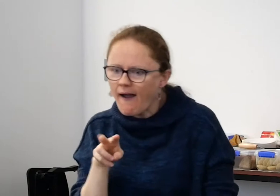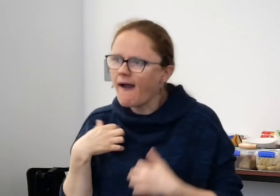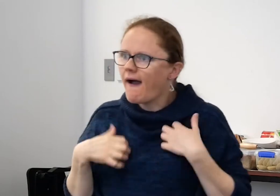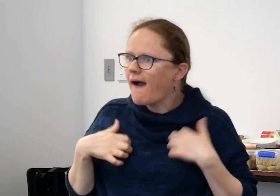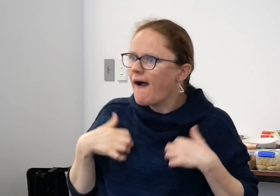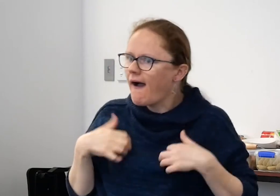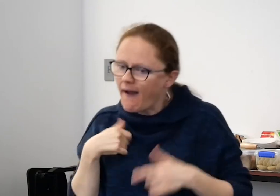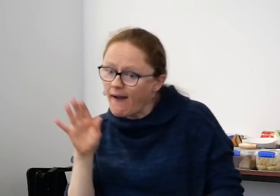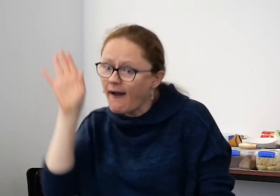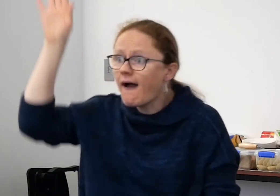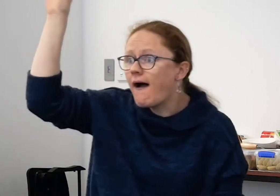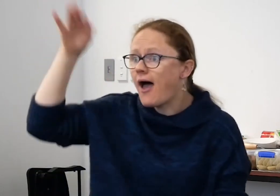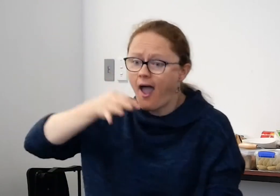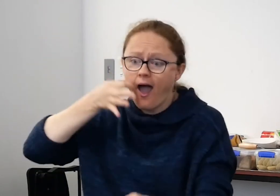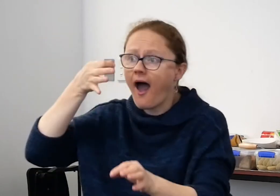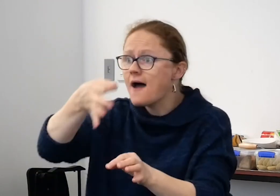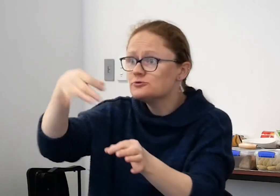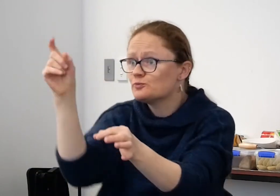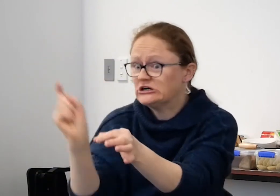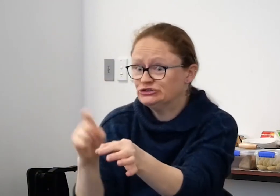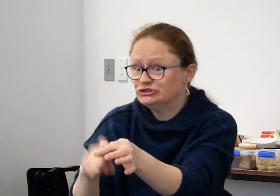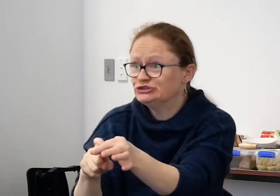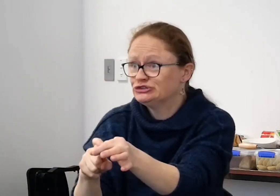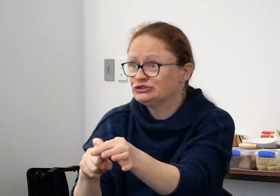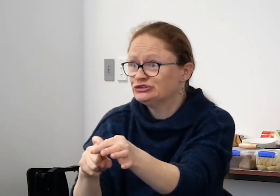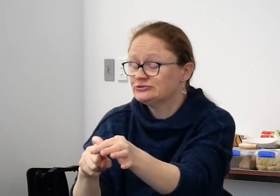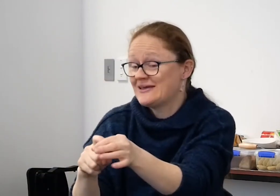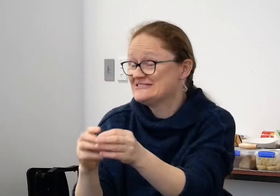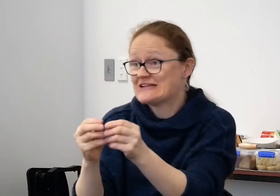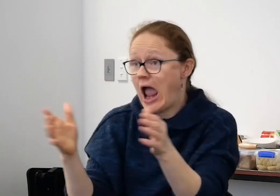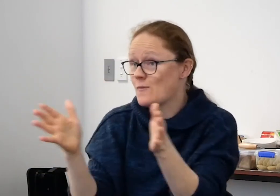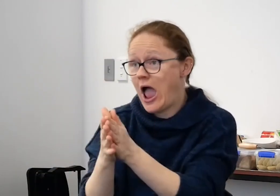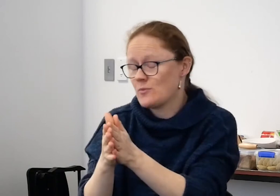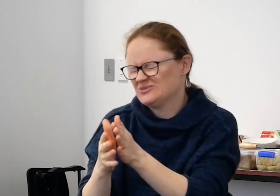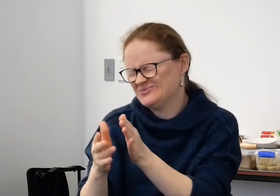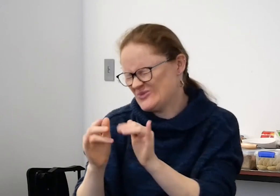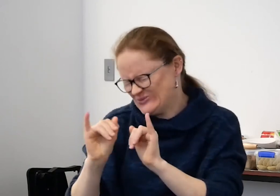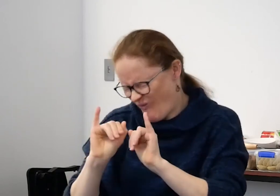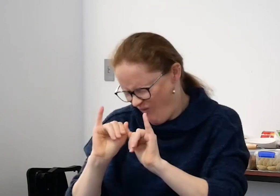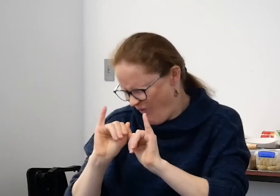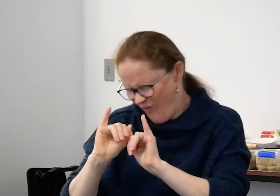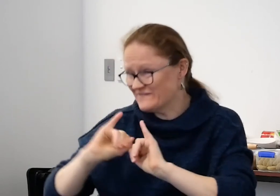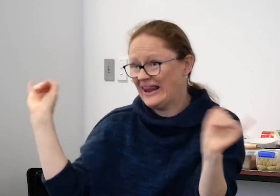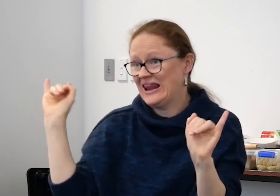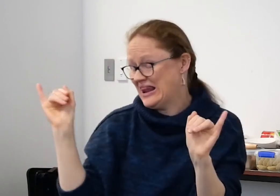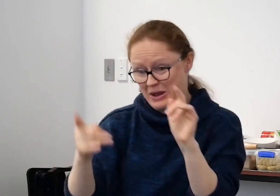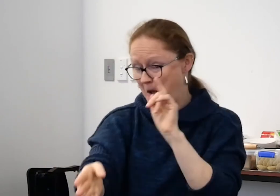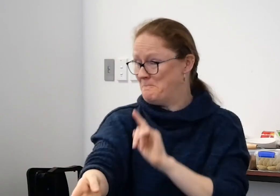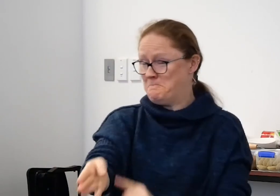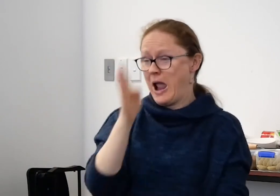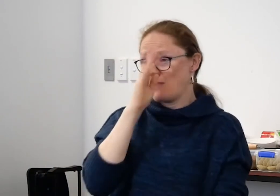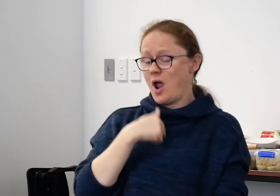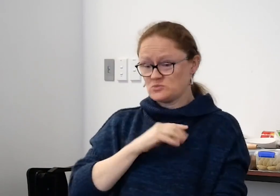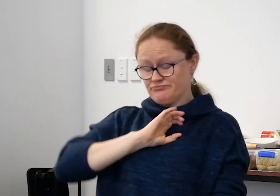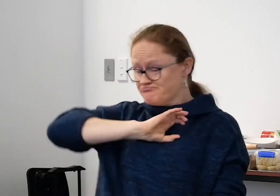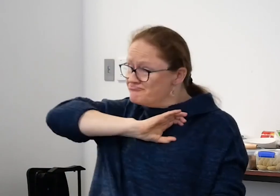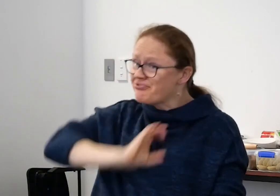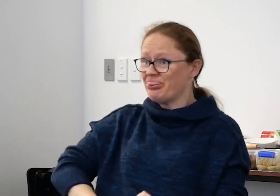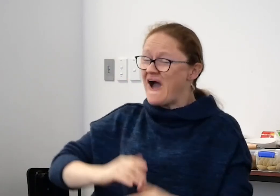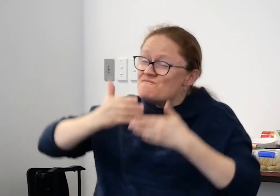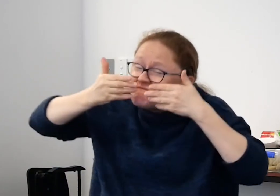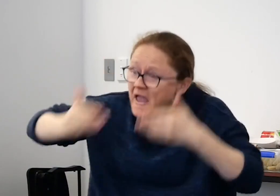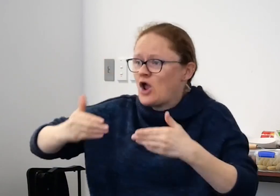So I was really excited, I asked all these questions and it was most awful response back